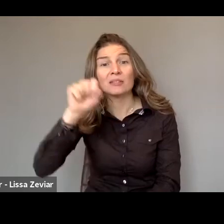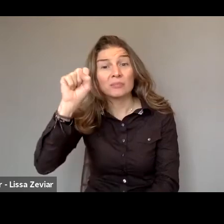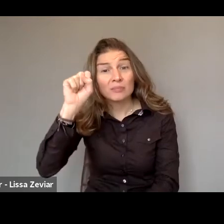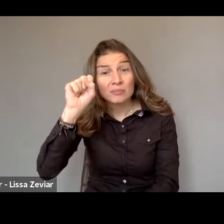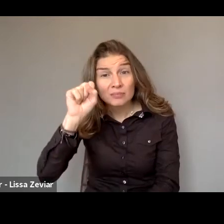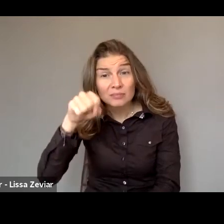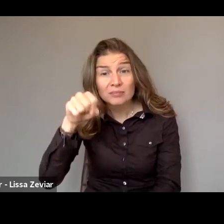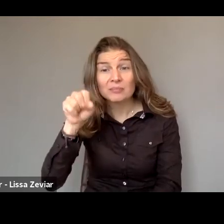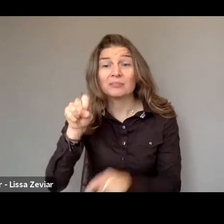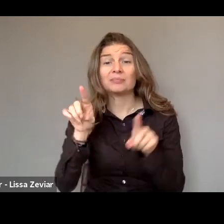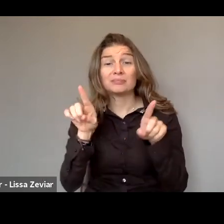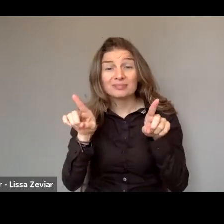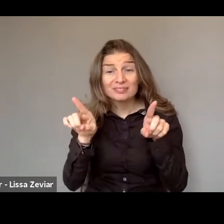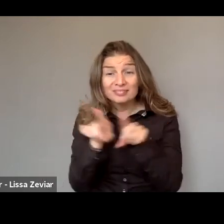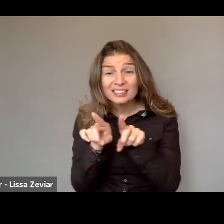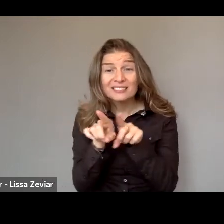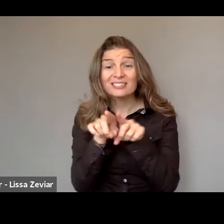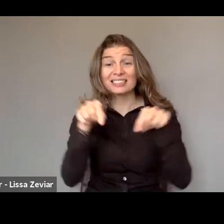Because that is one of the issues as well,